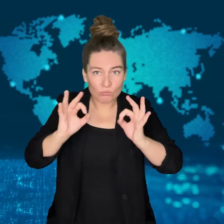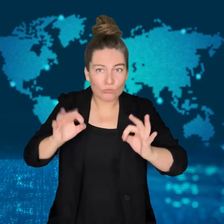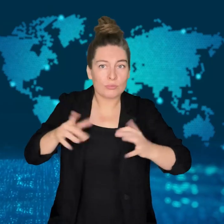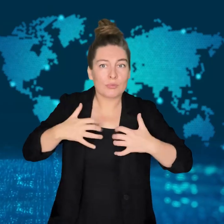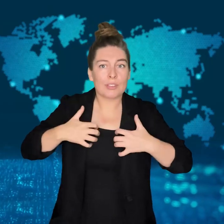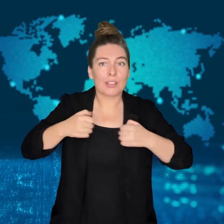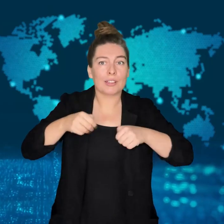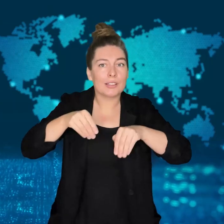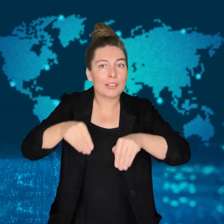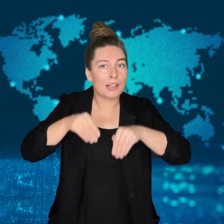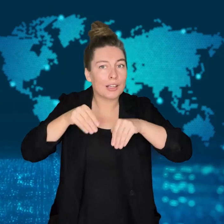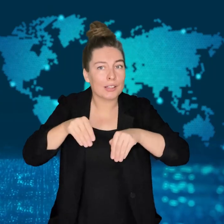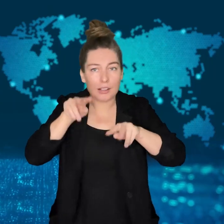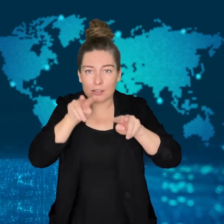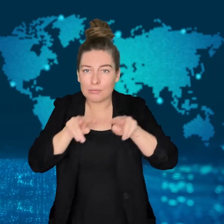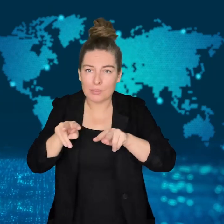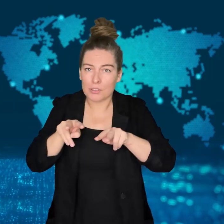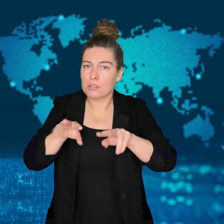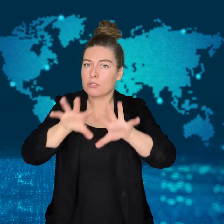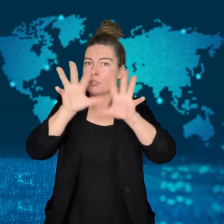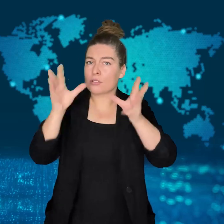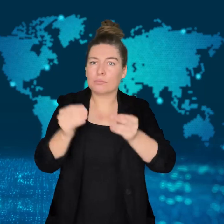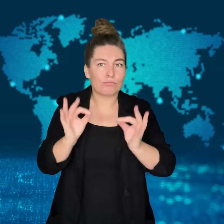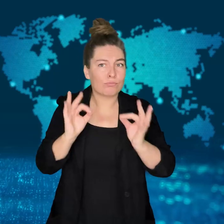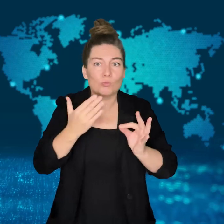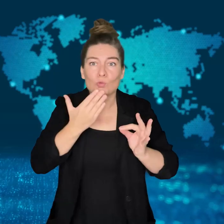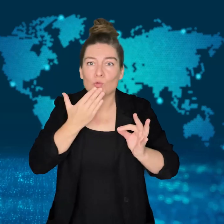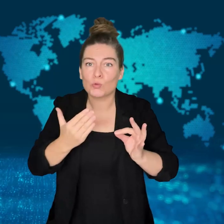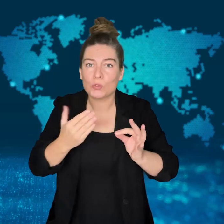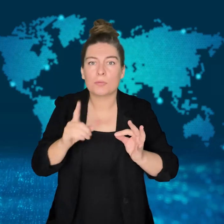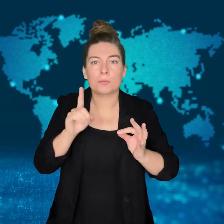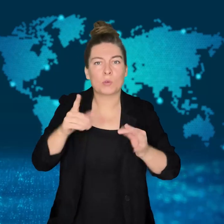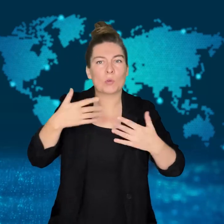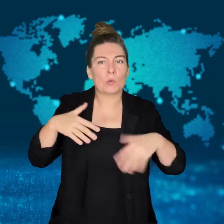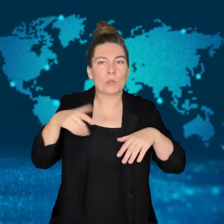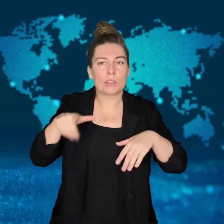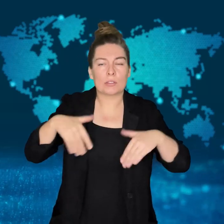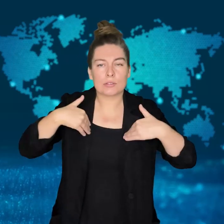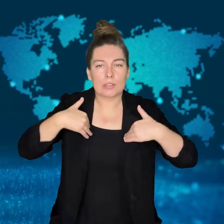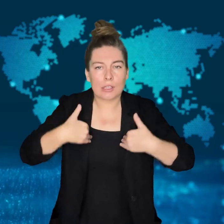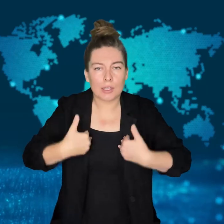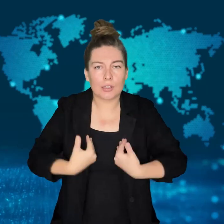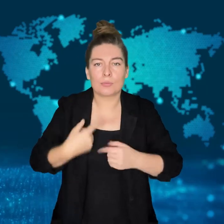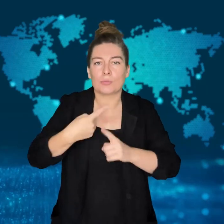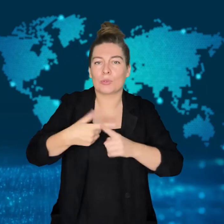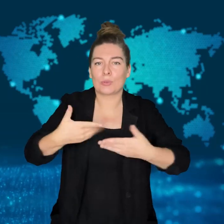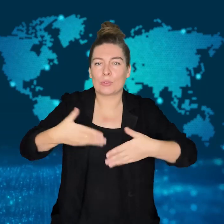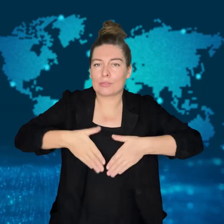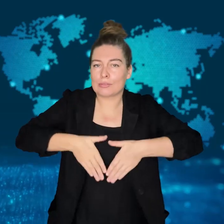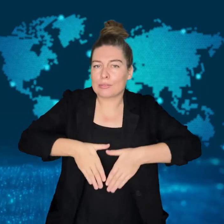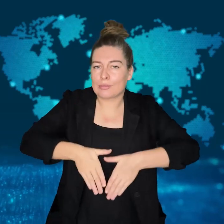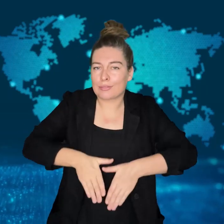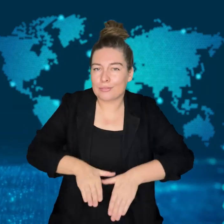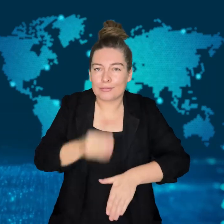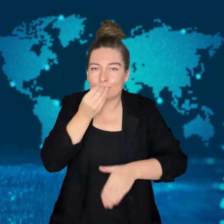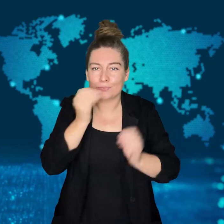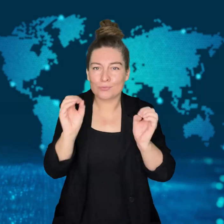When the kangaroo calmed, she was transported to the Oshawa Zoo.